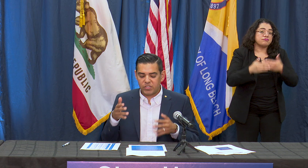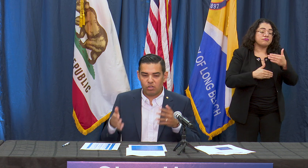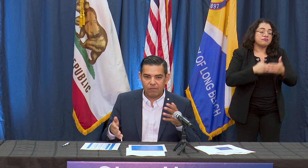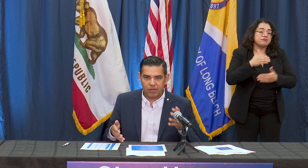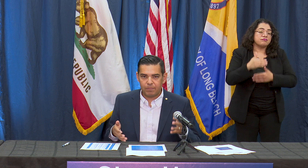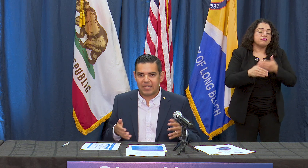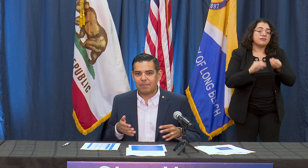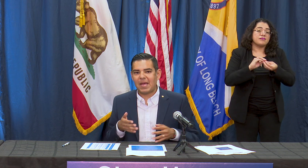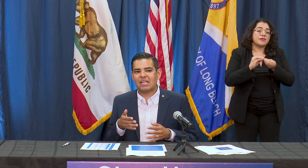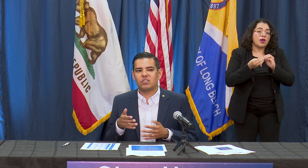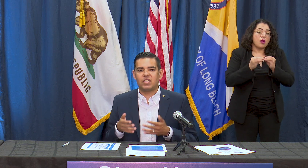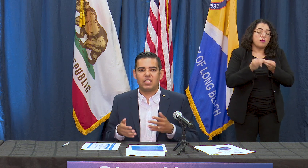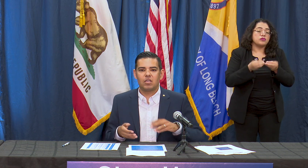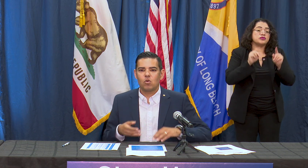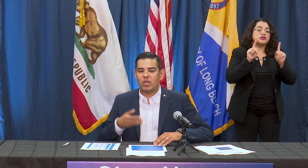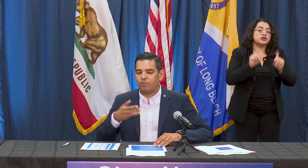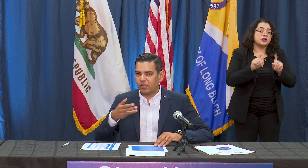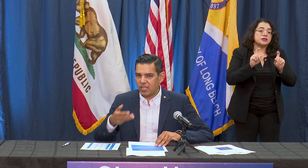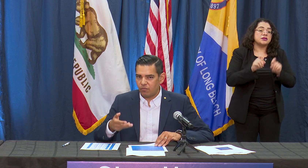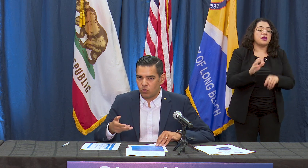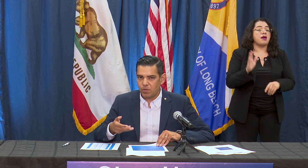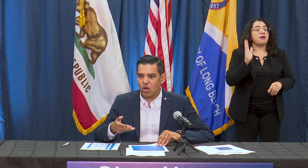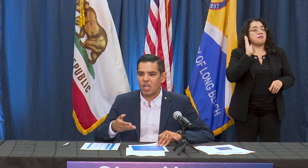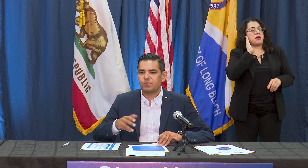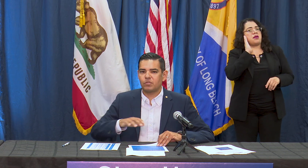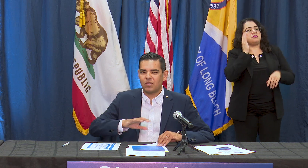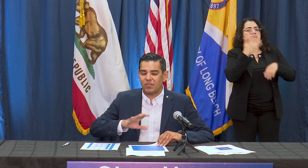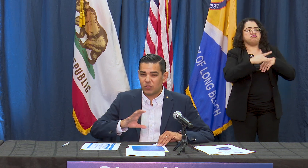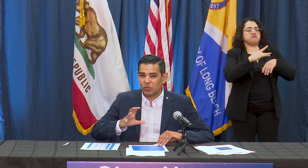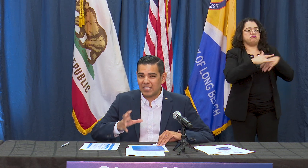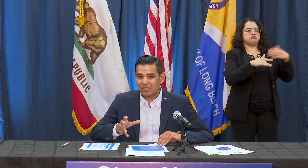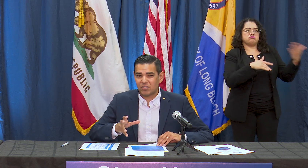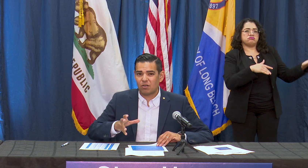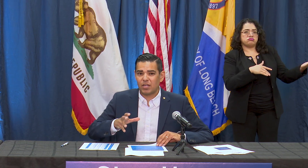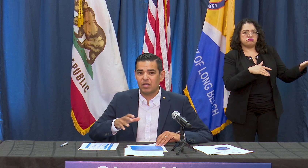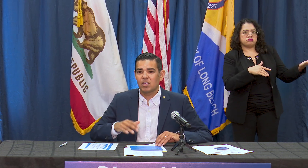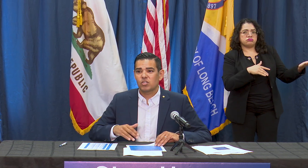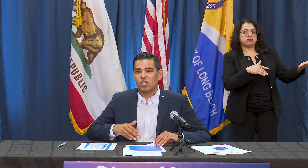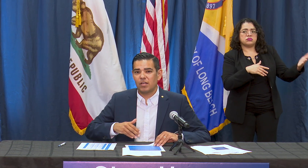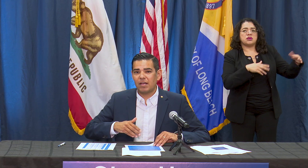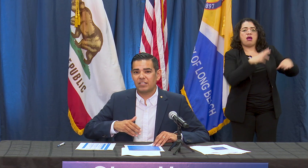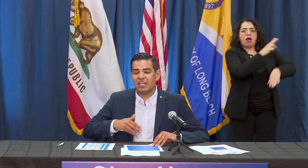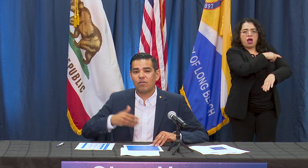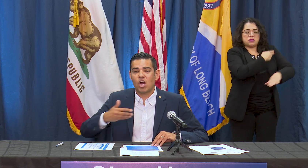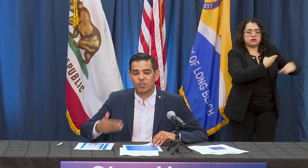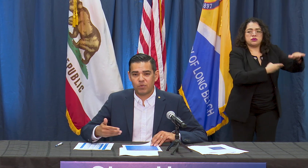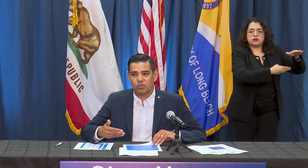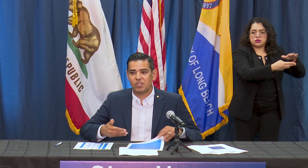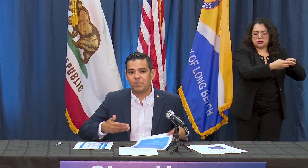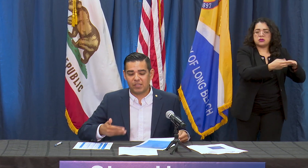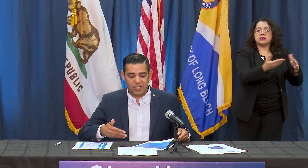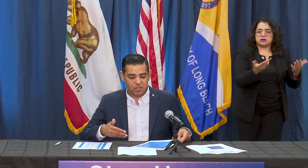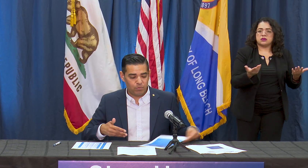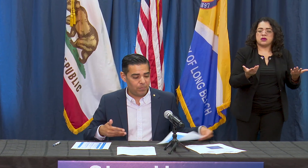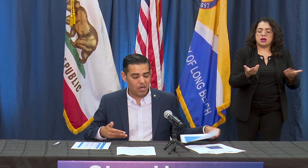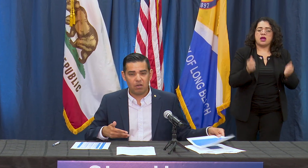still have the bed capacity, we have plenty of room in our hospitals, and that's really necessary to give our hospitals the ability to prepare